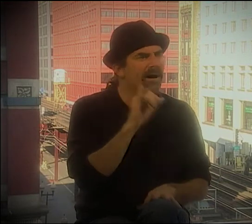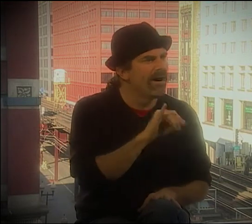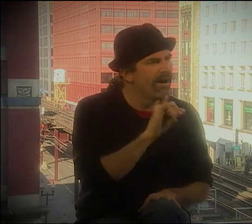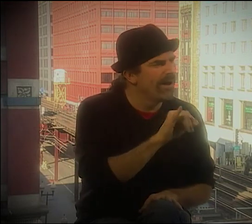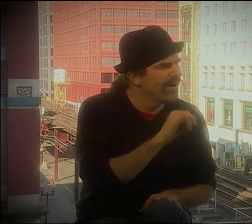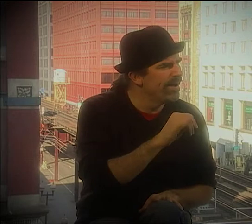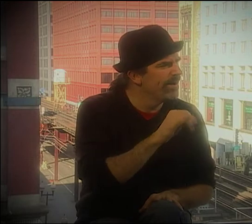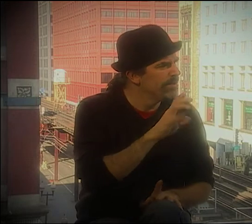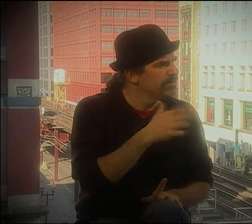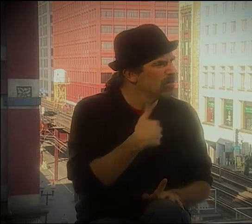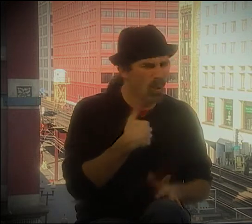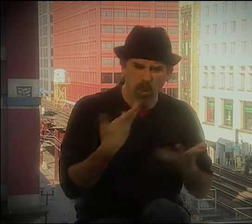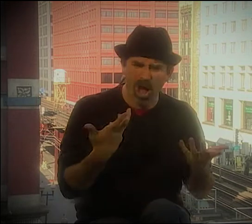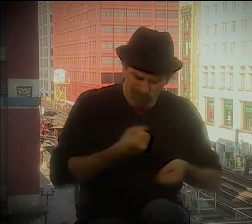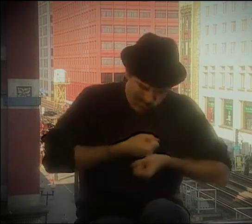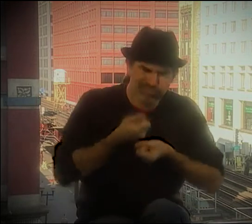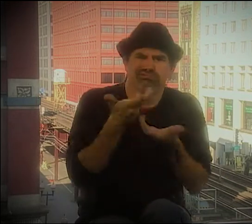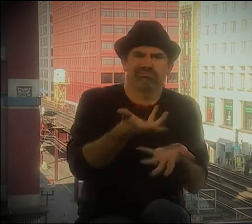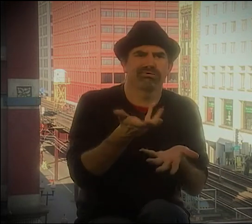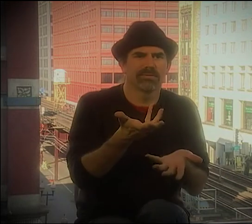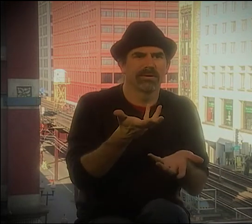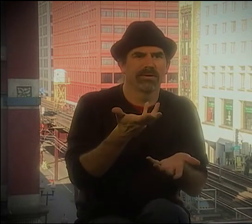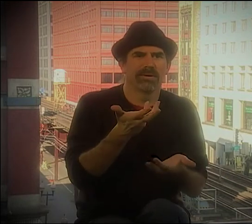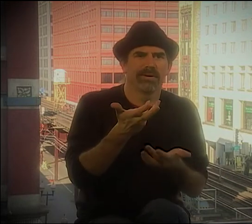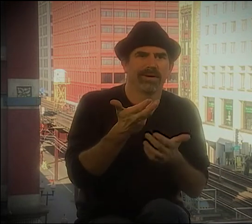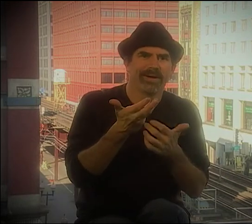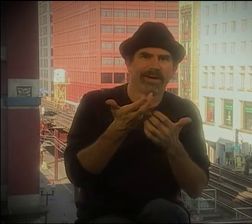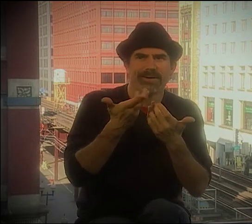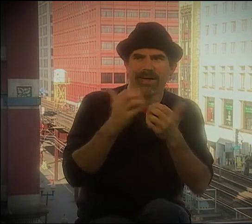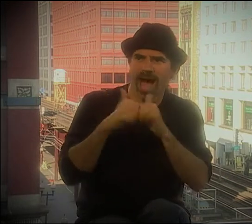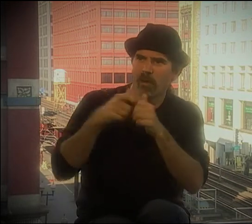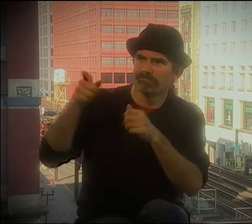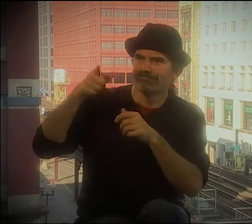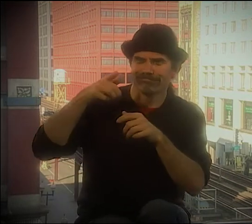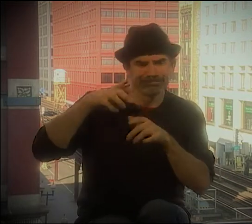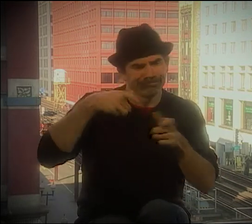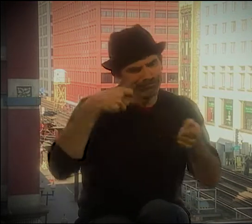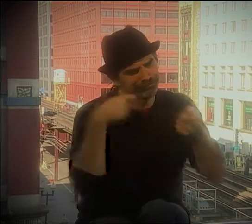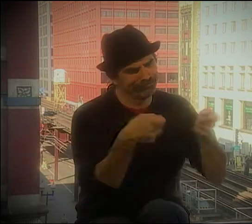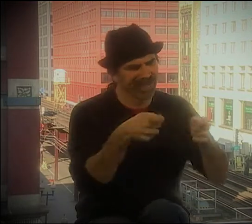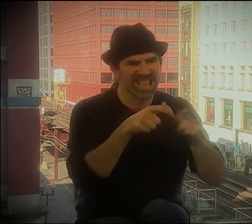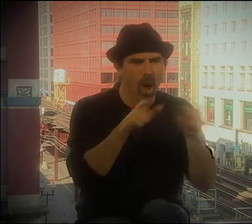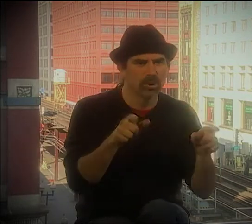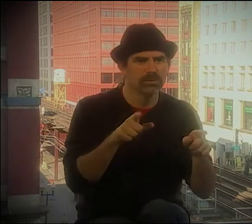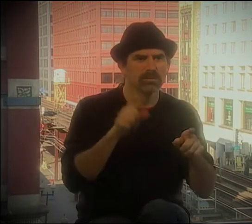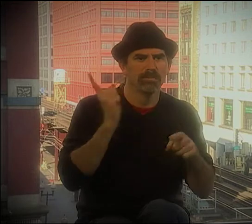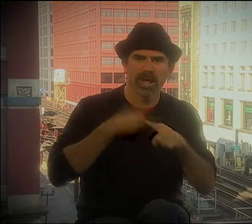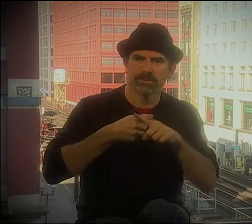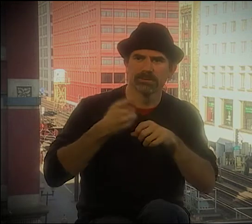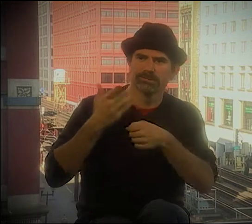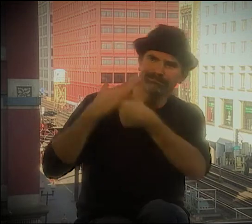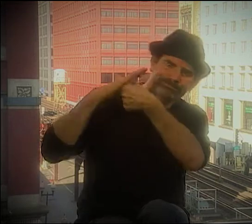ANYTHING FROM IT. I WAS LEARNING ABOUT DEAF CULTURE AND UNDERSTANDING MORE